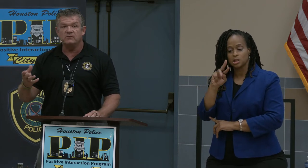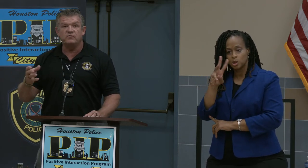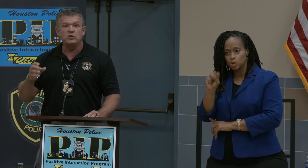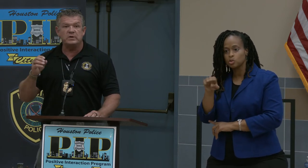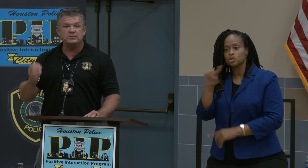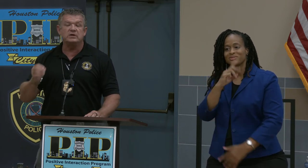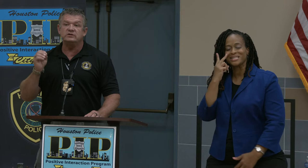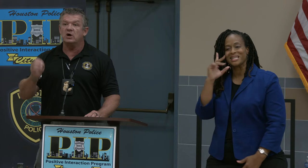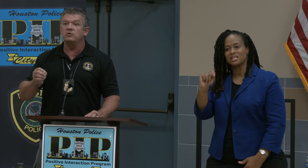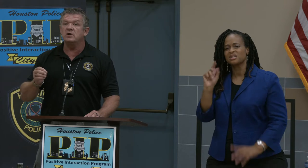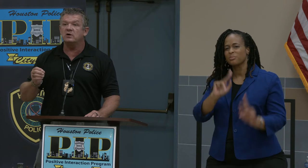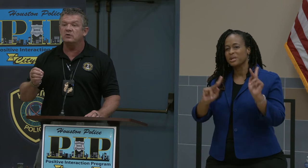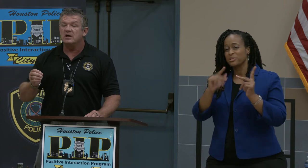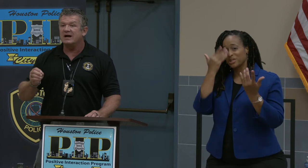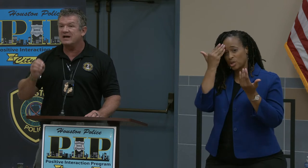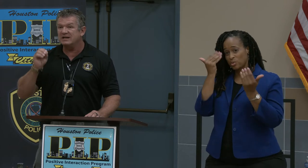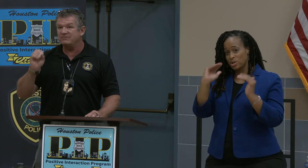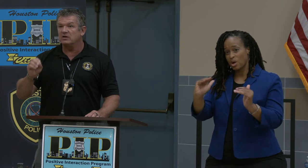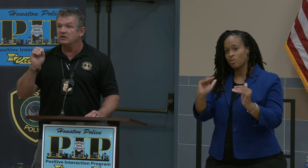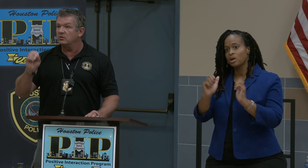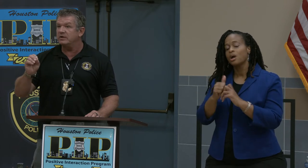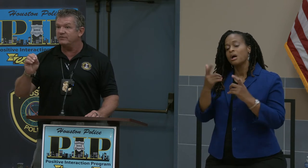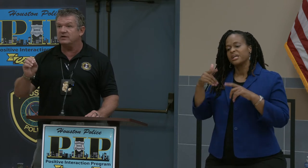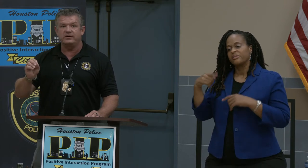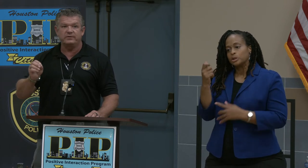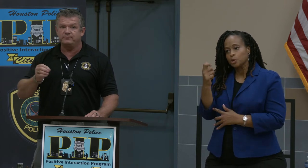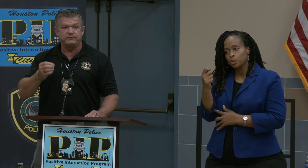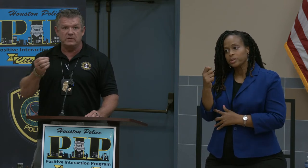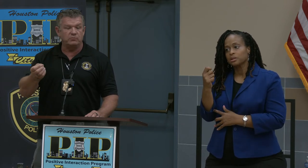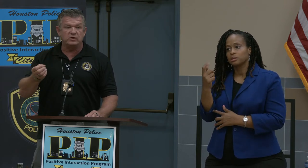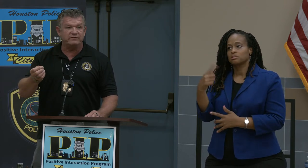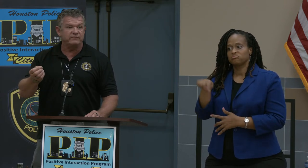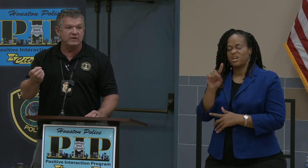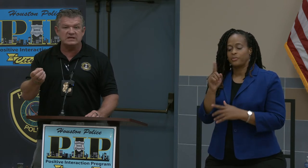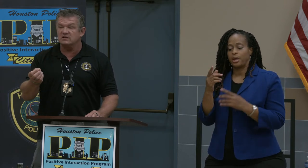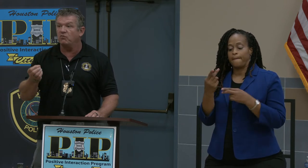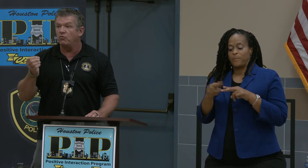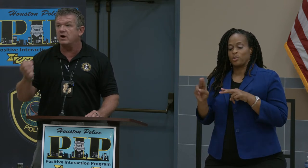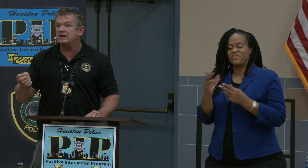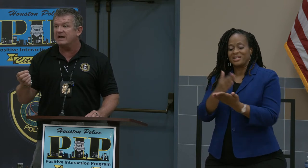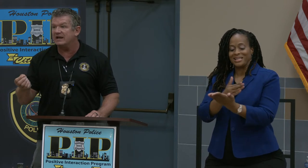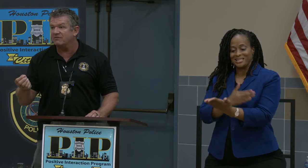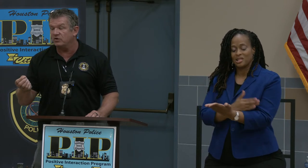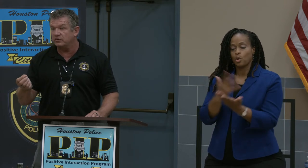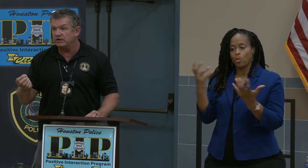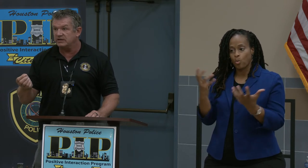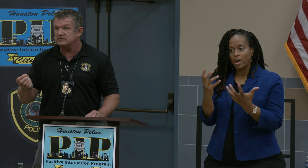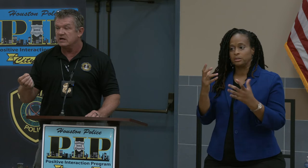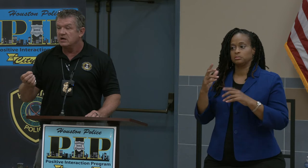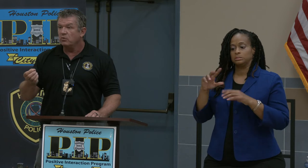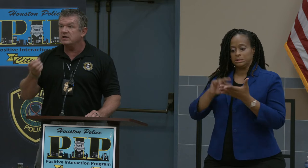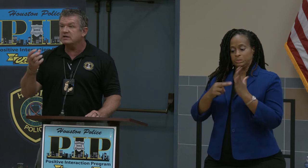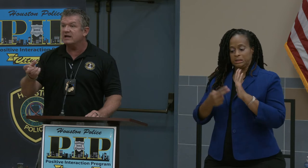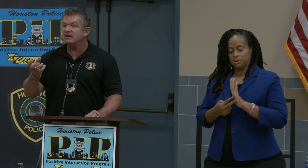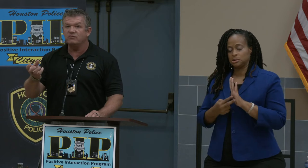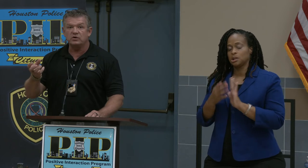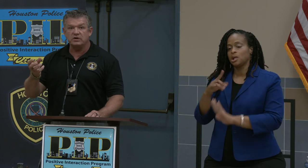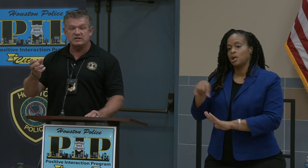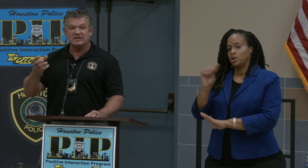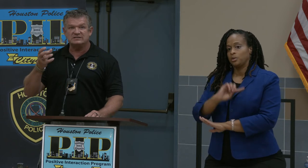For the people that don't know, I kind of give you a little bit of a brief lesson of what a catalytic converter is. What your catalytic converter is,